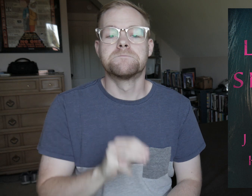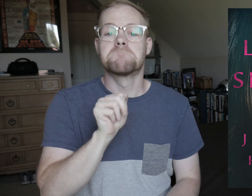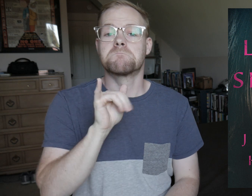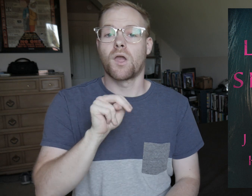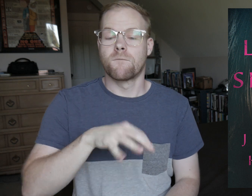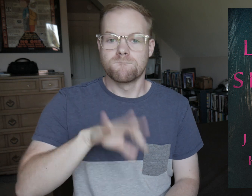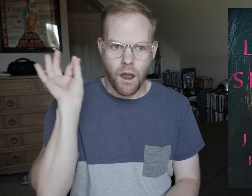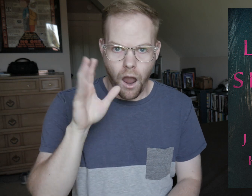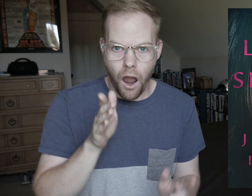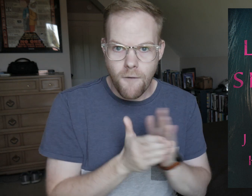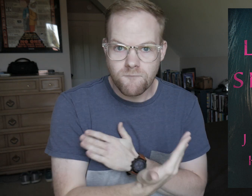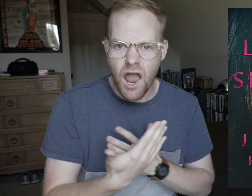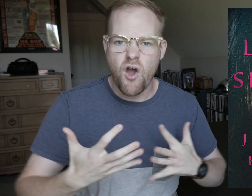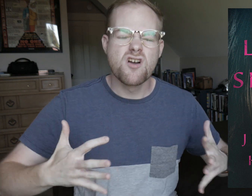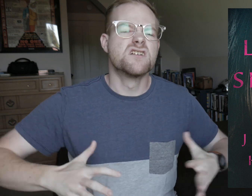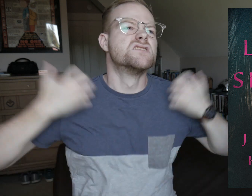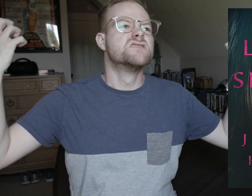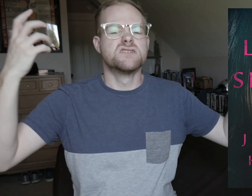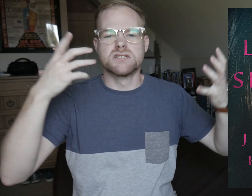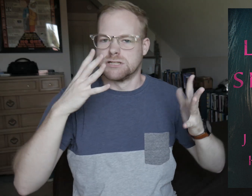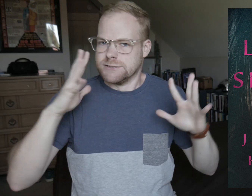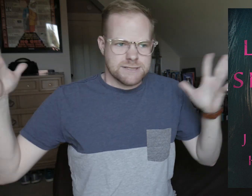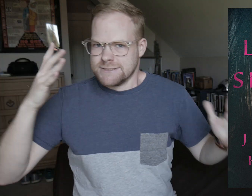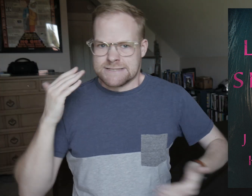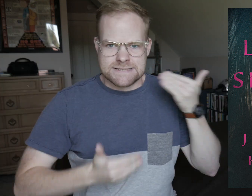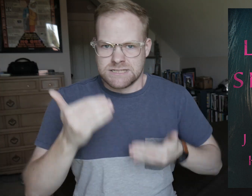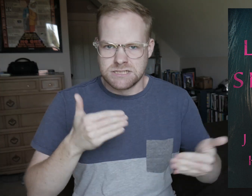When Marin finds out about the affair, rage gets her going again.